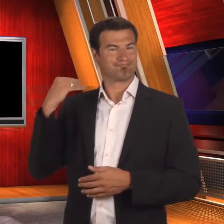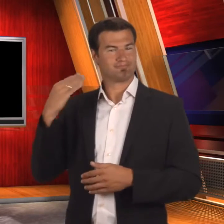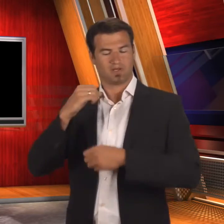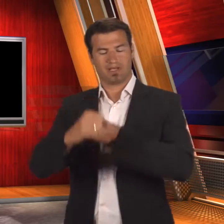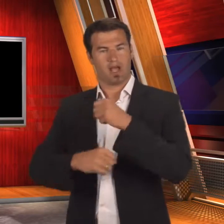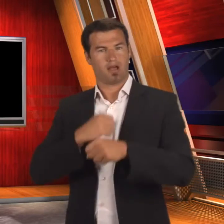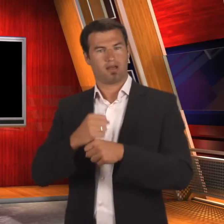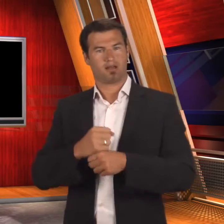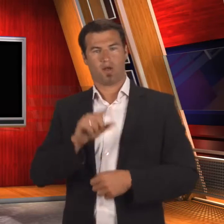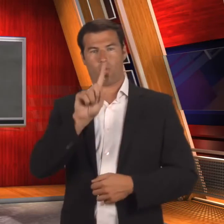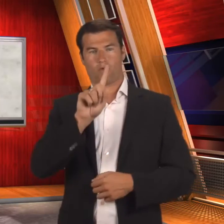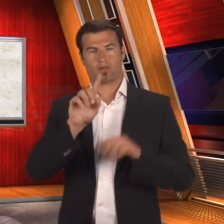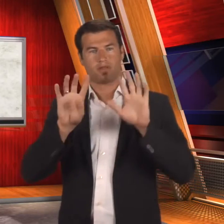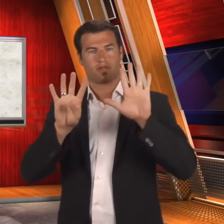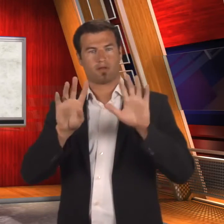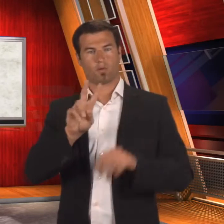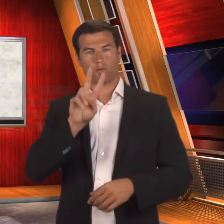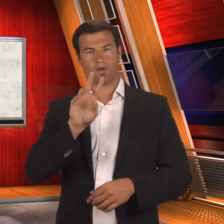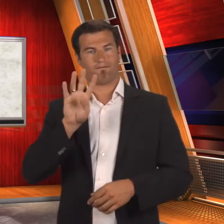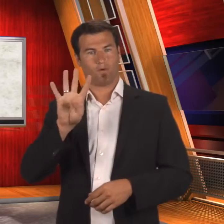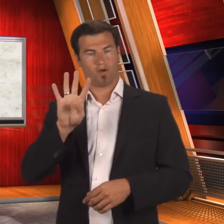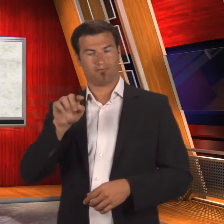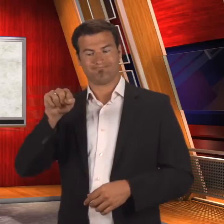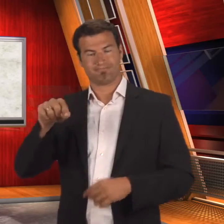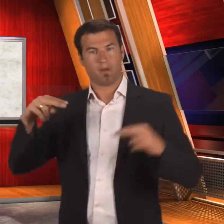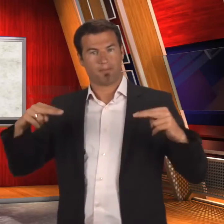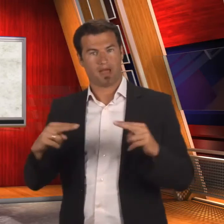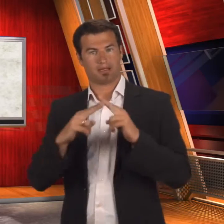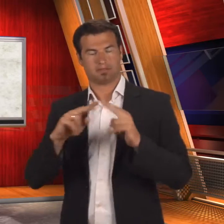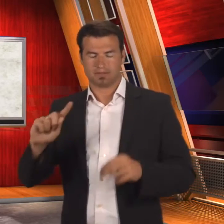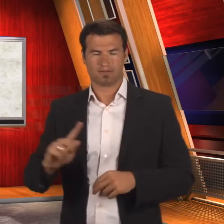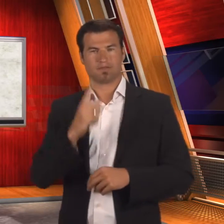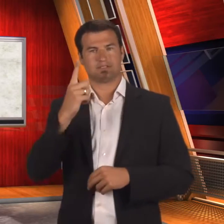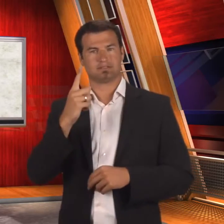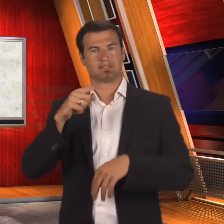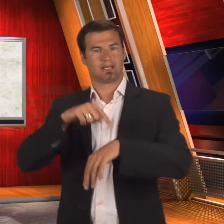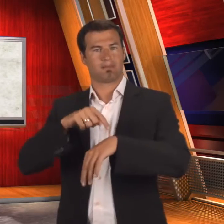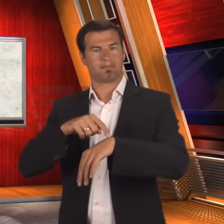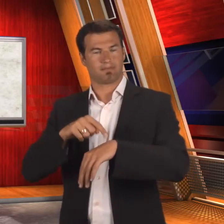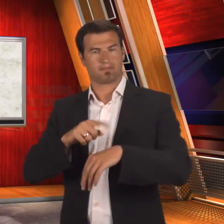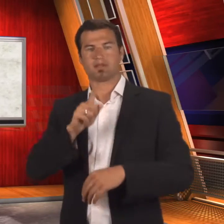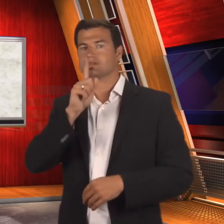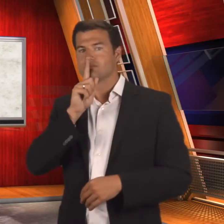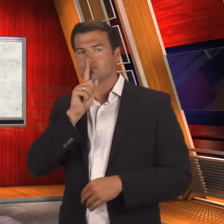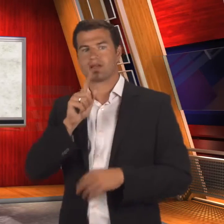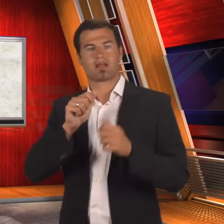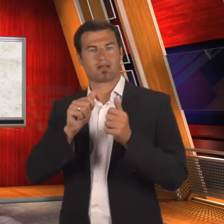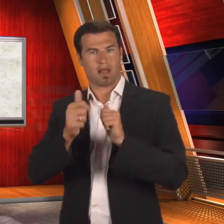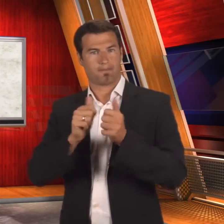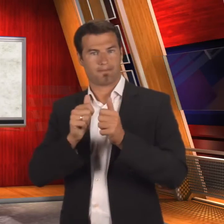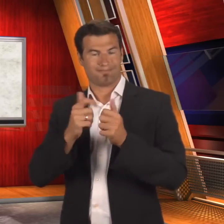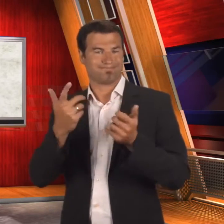In 1924 in Paris, the first Silent Games